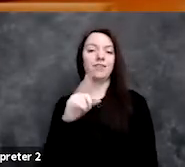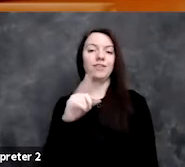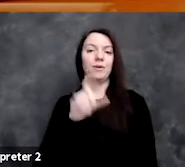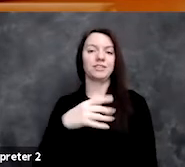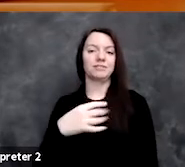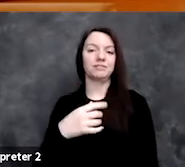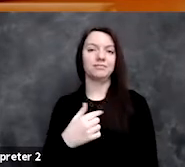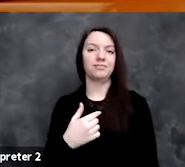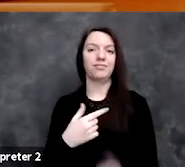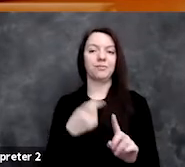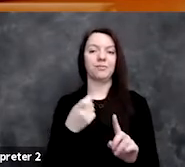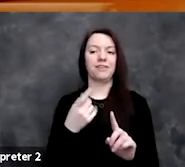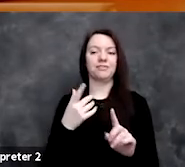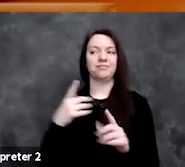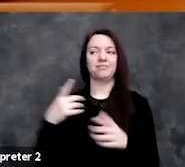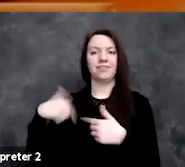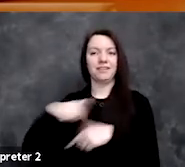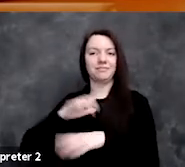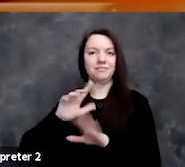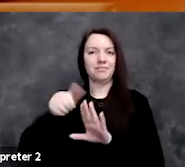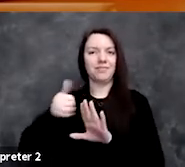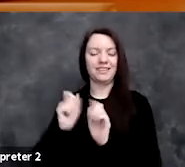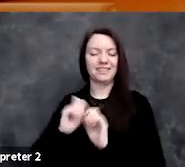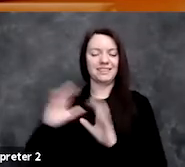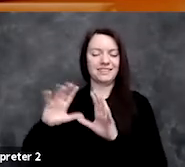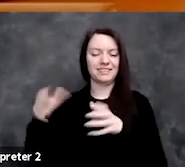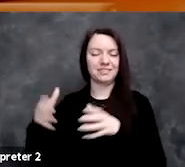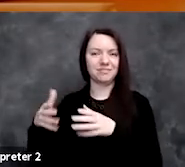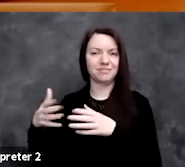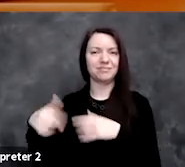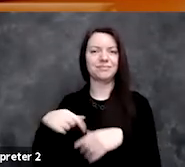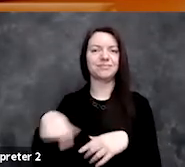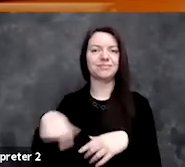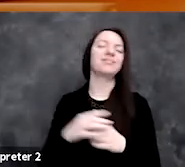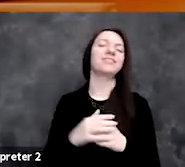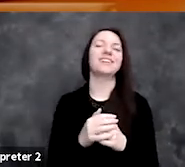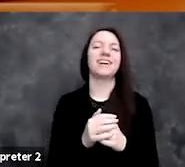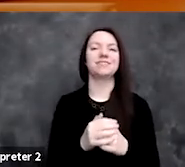from behind the scenes from our partners here today,